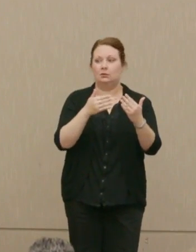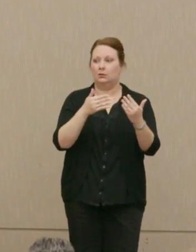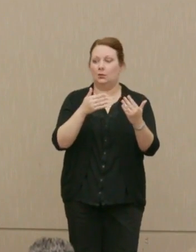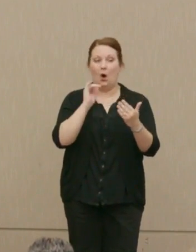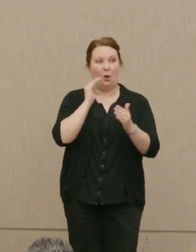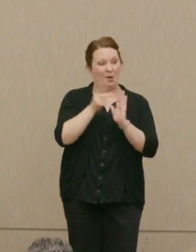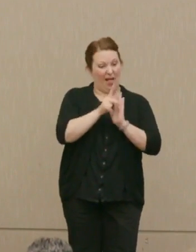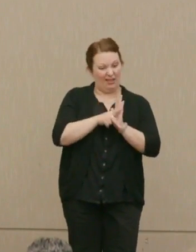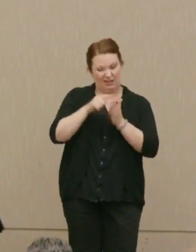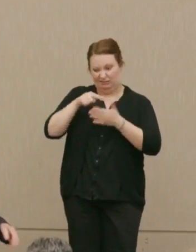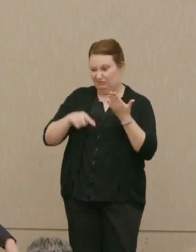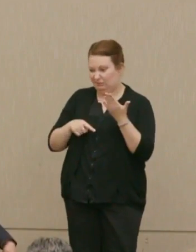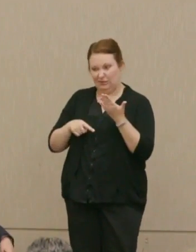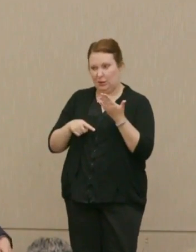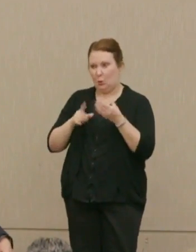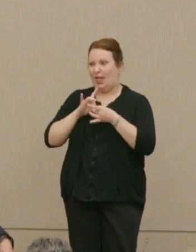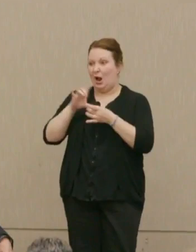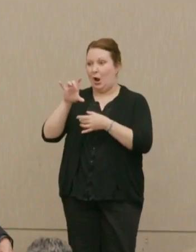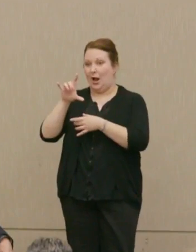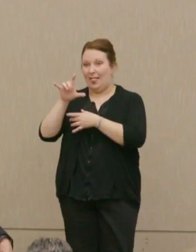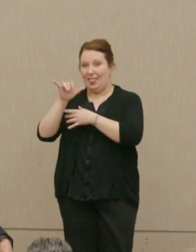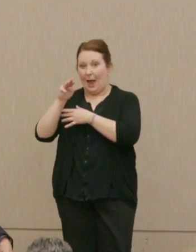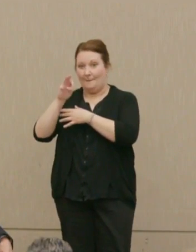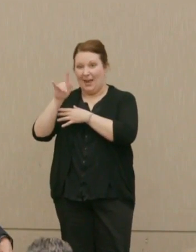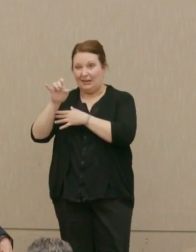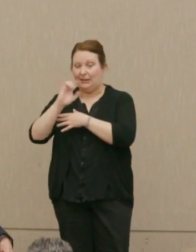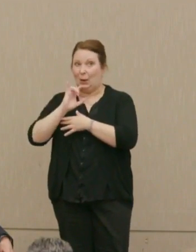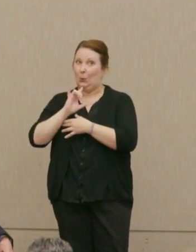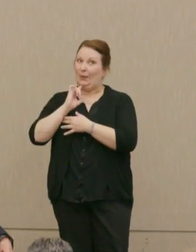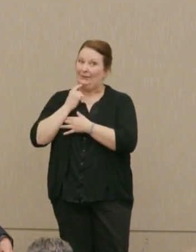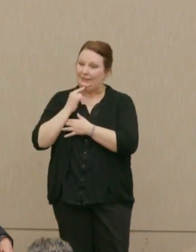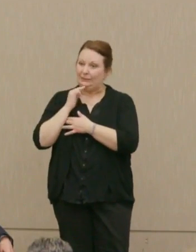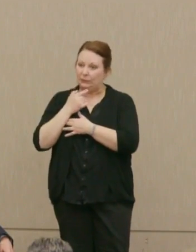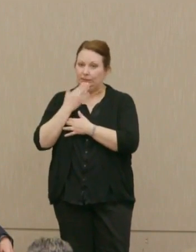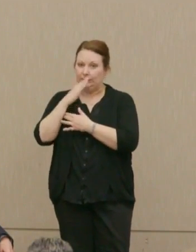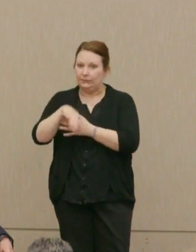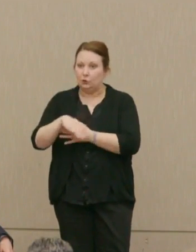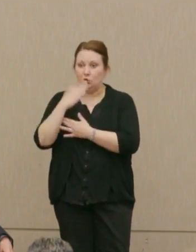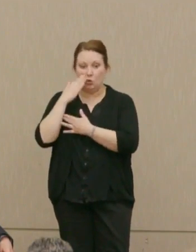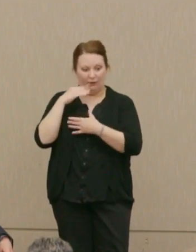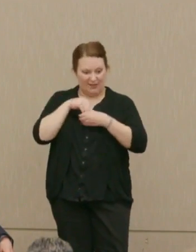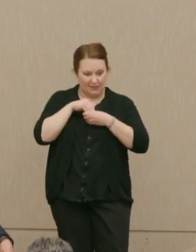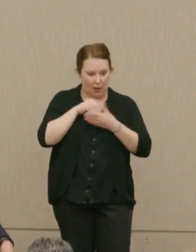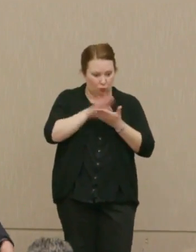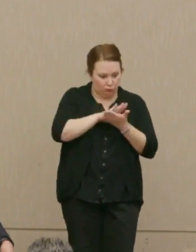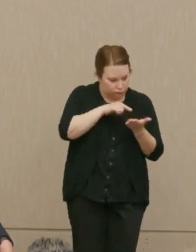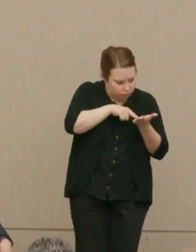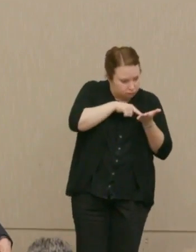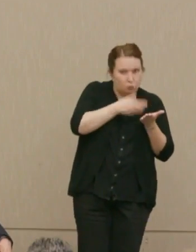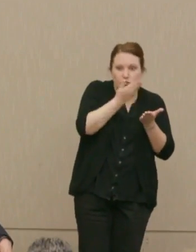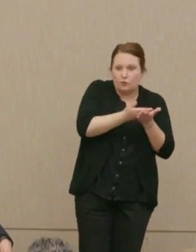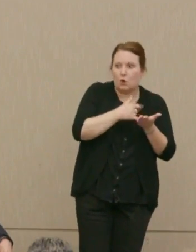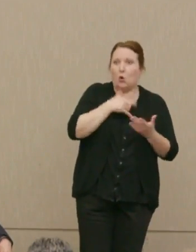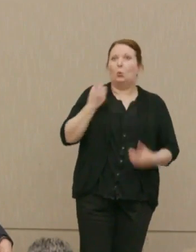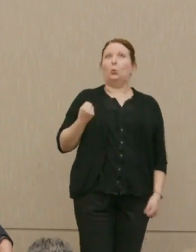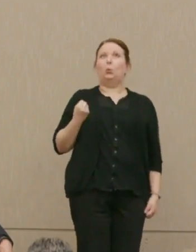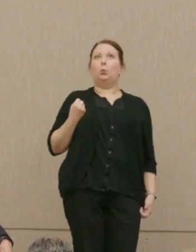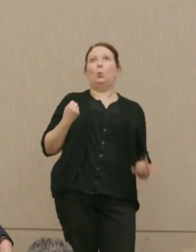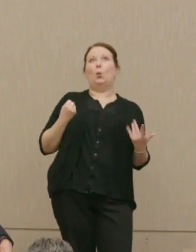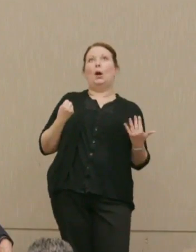policies on climate, for example, are deadly serious, and you know that from inside, don't wait as I did for years.